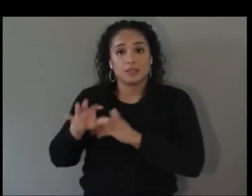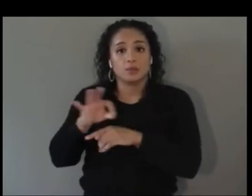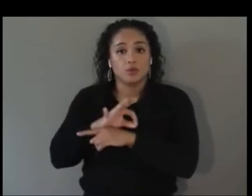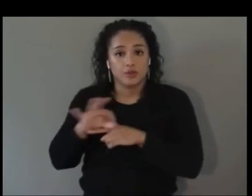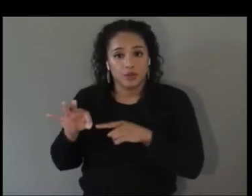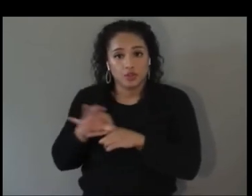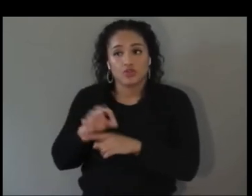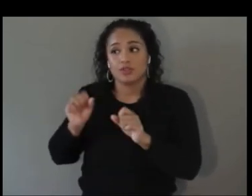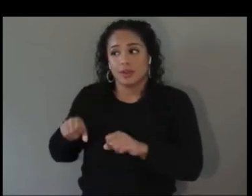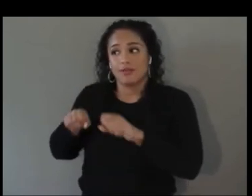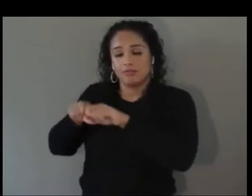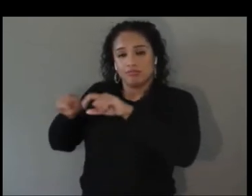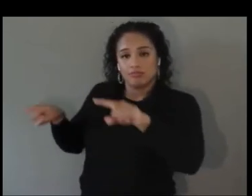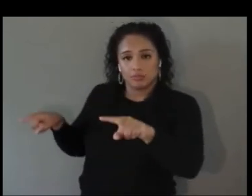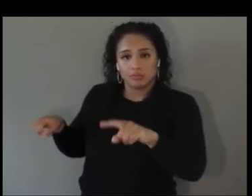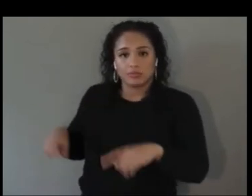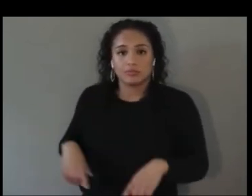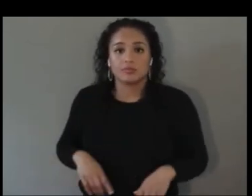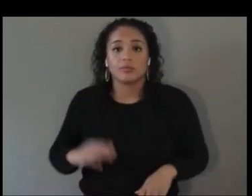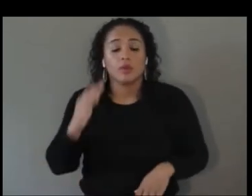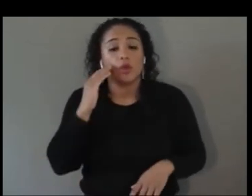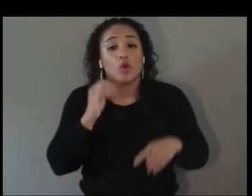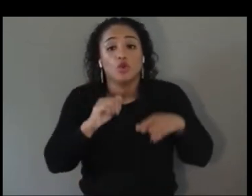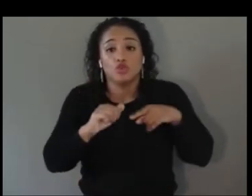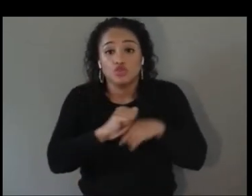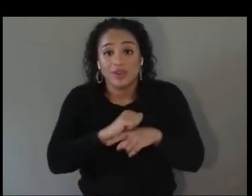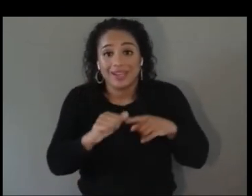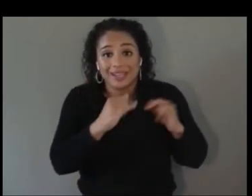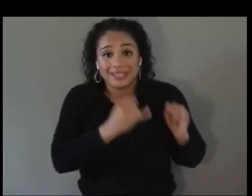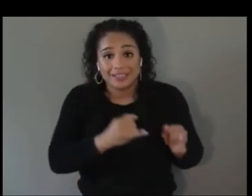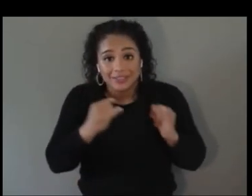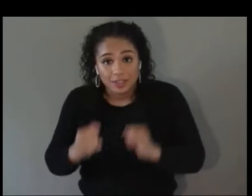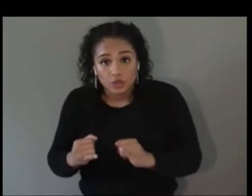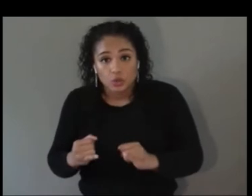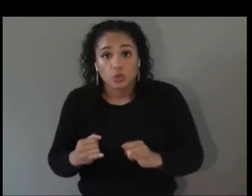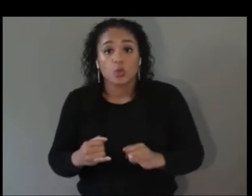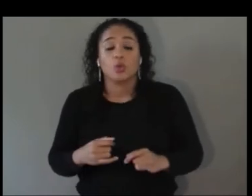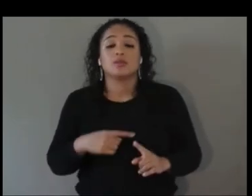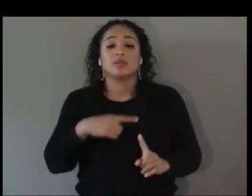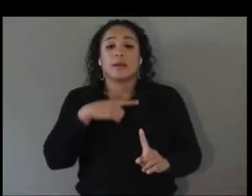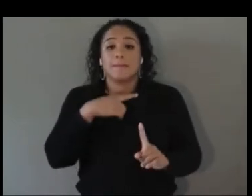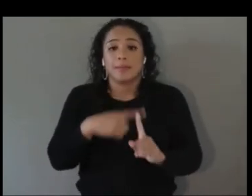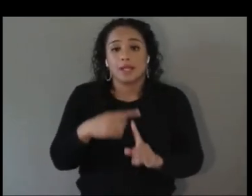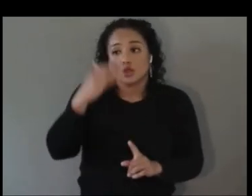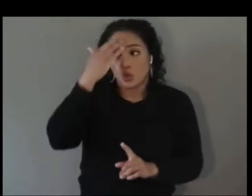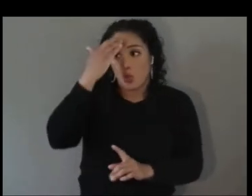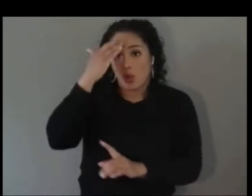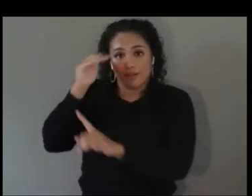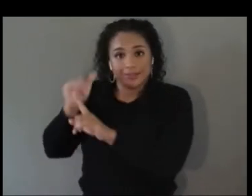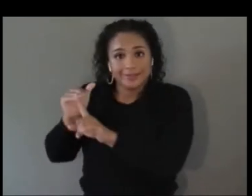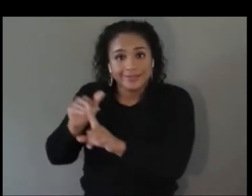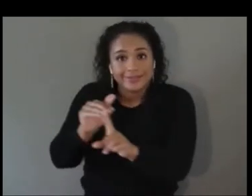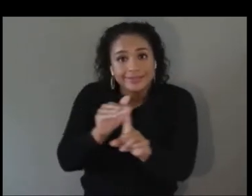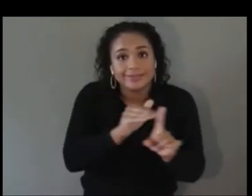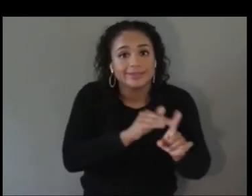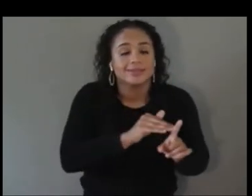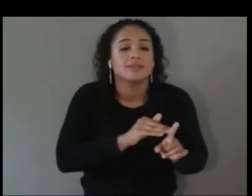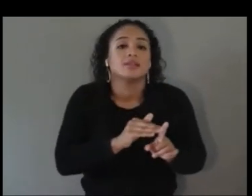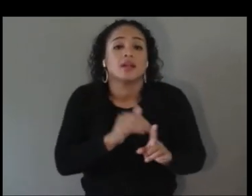training individuals on those tools and then raising awareness for not only the goodwill and